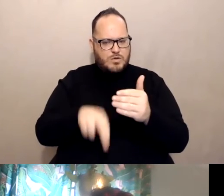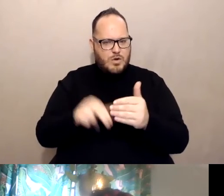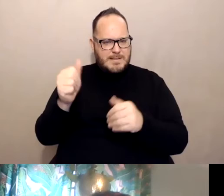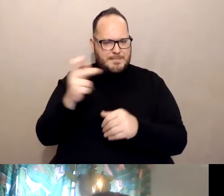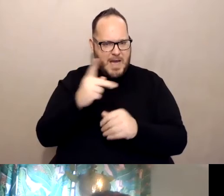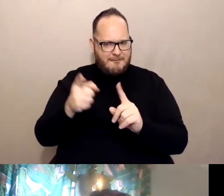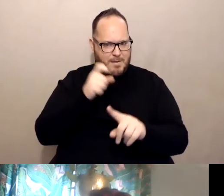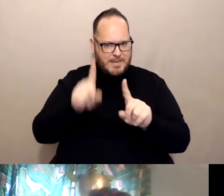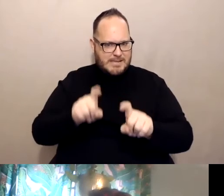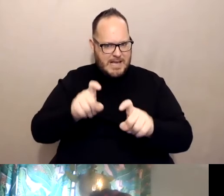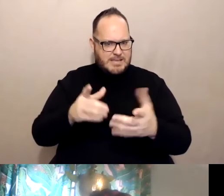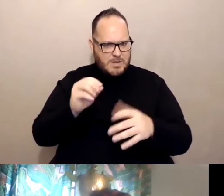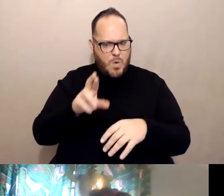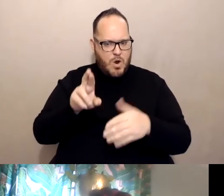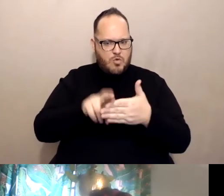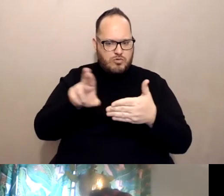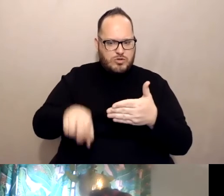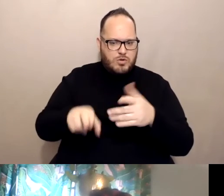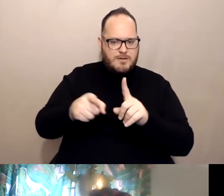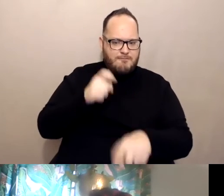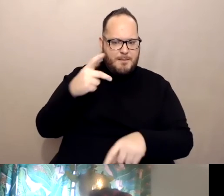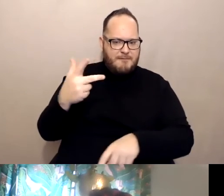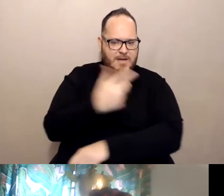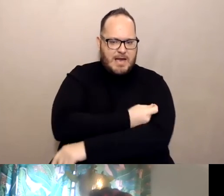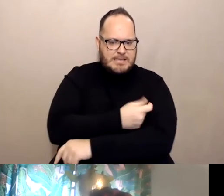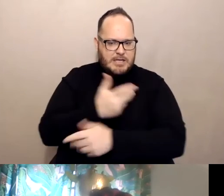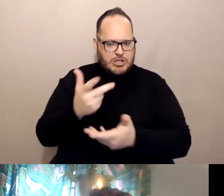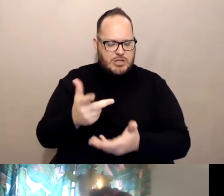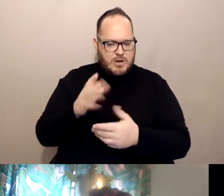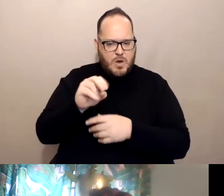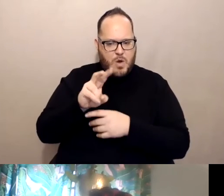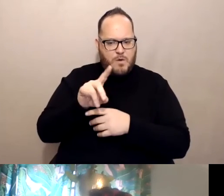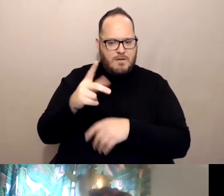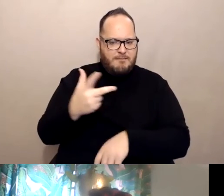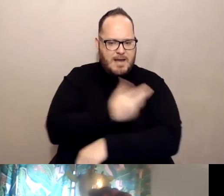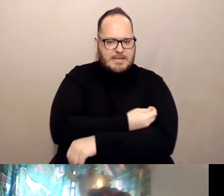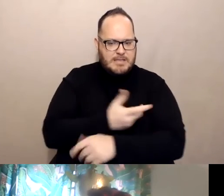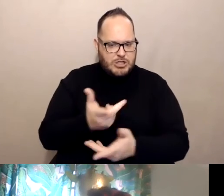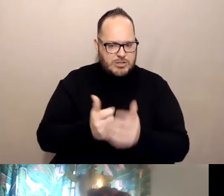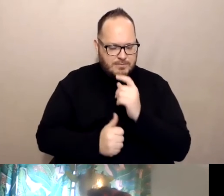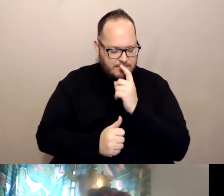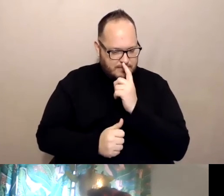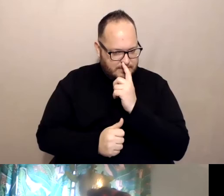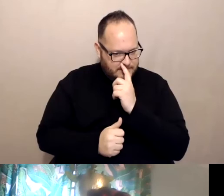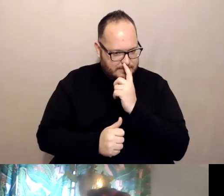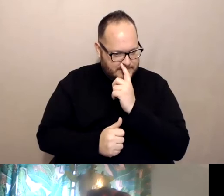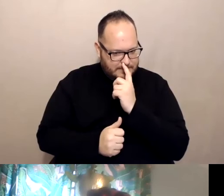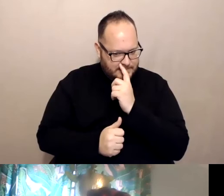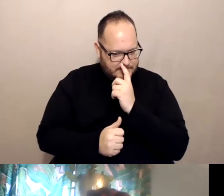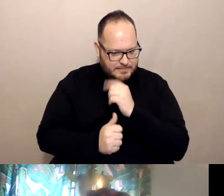Or results from a vaccination, a COVID 19 vaccination? And just a couple of notes